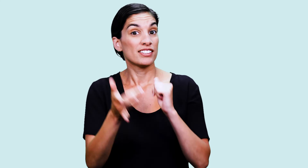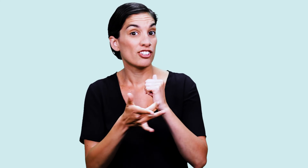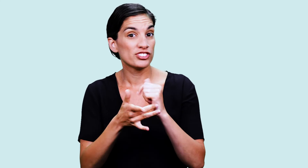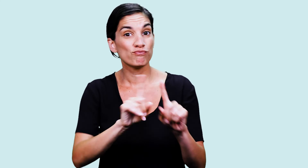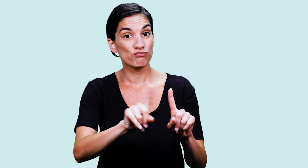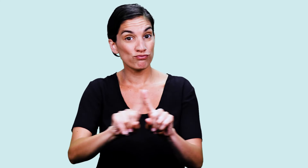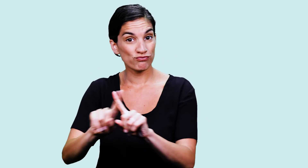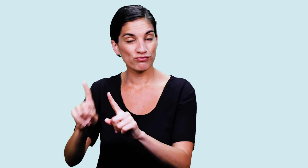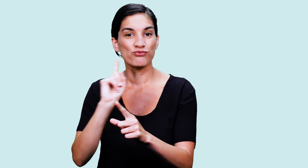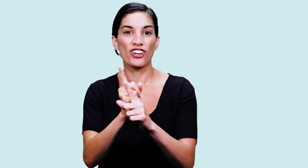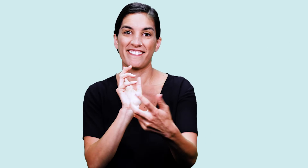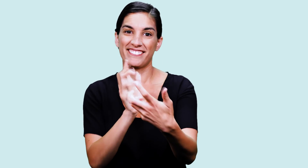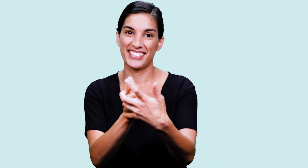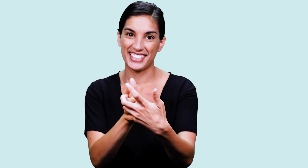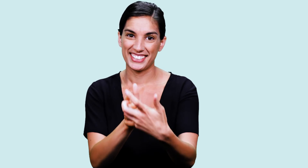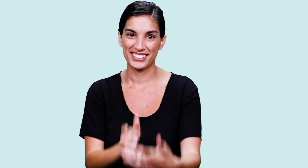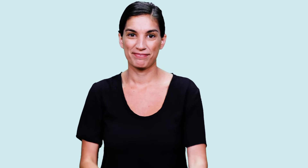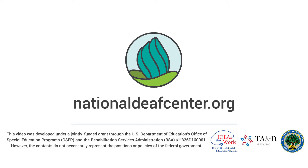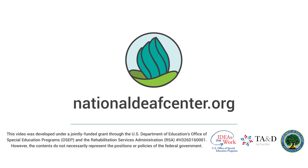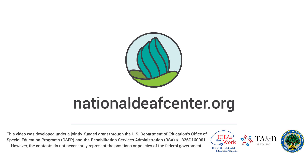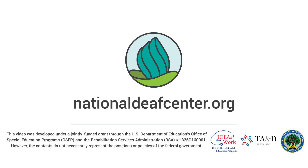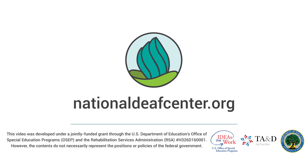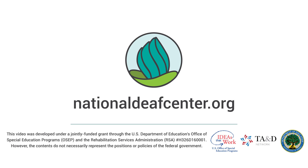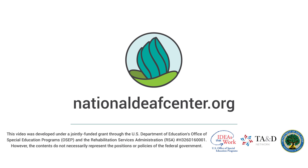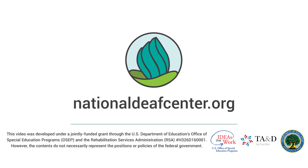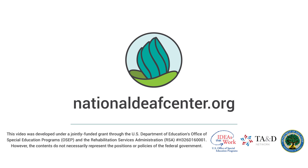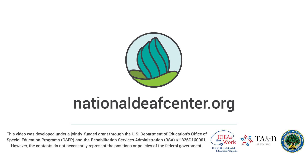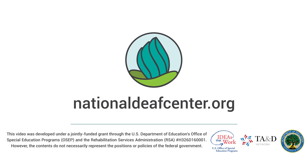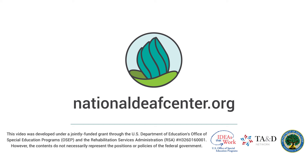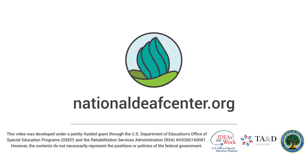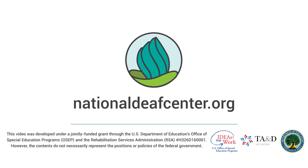It is important to use assistive technology tools that work for you.